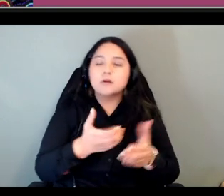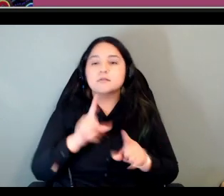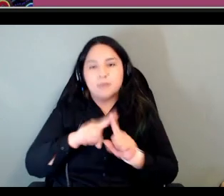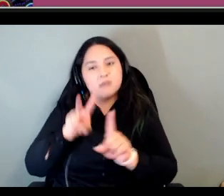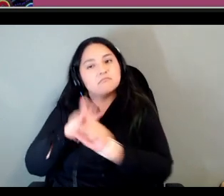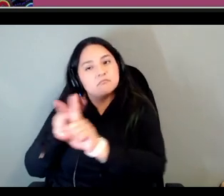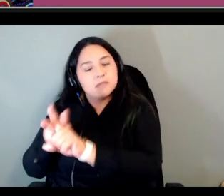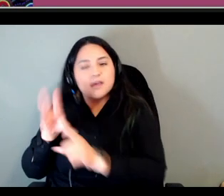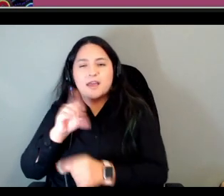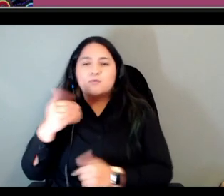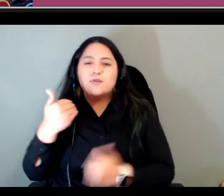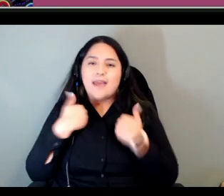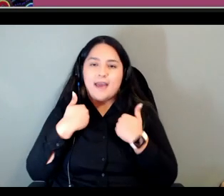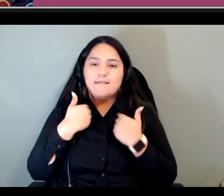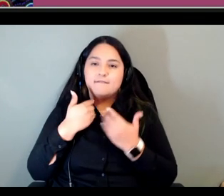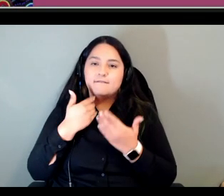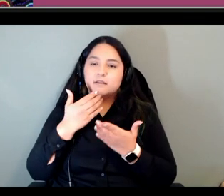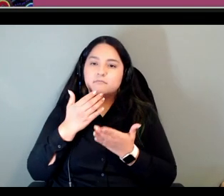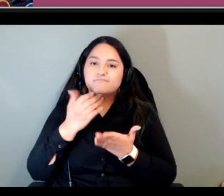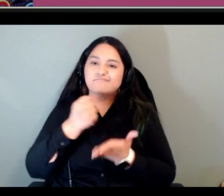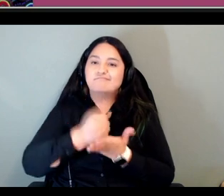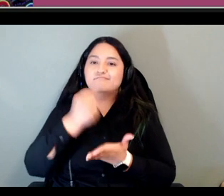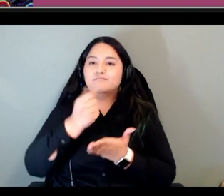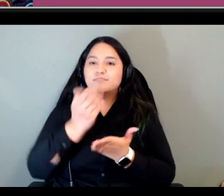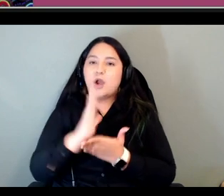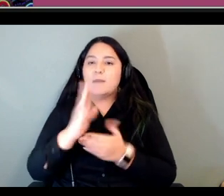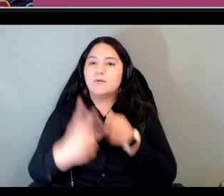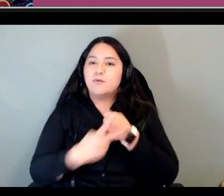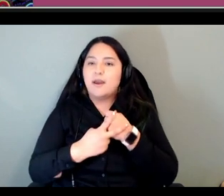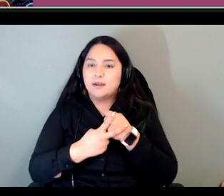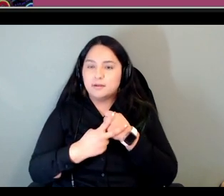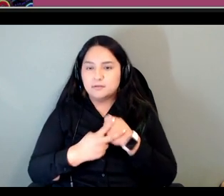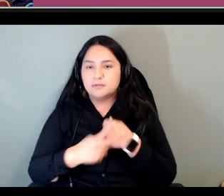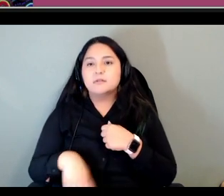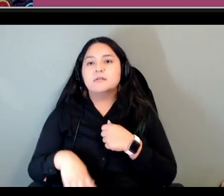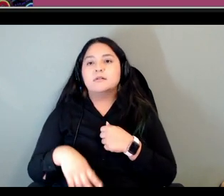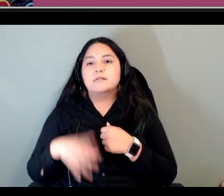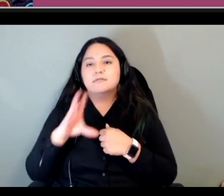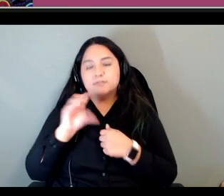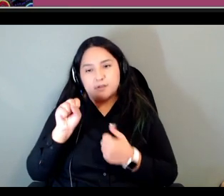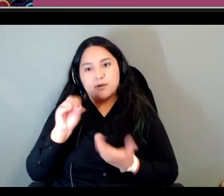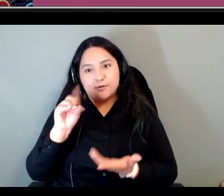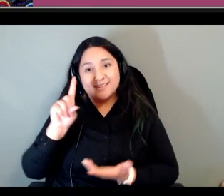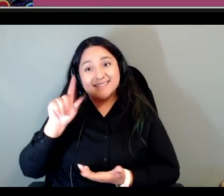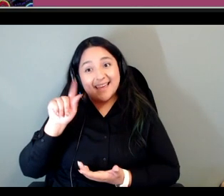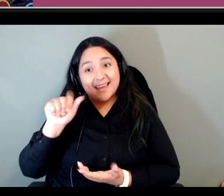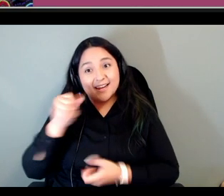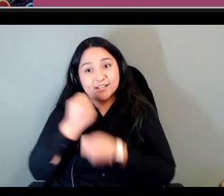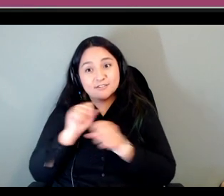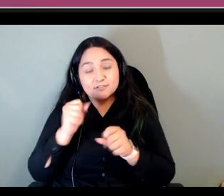copyright of everything that was a really big so data sovereignty we hear you next please